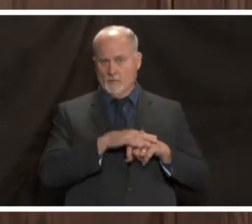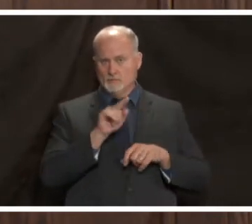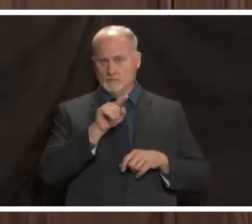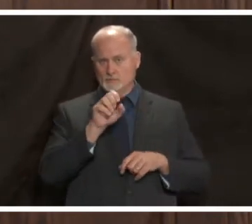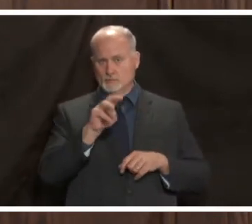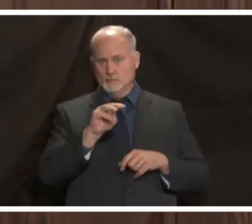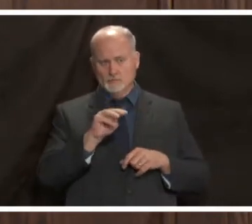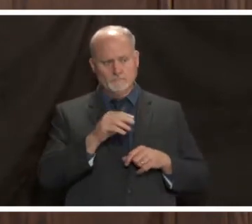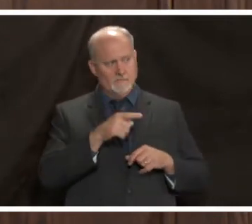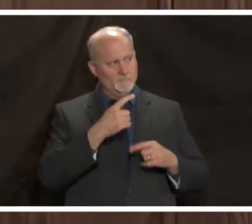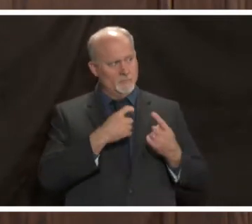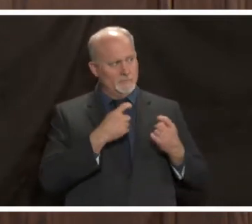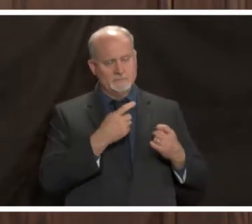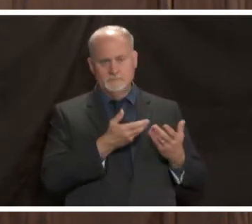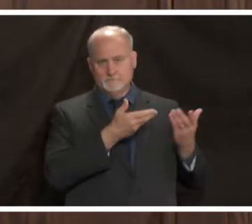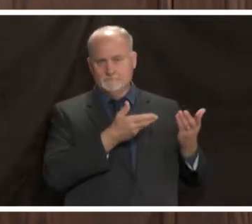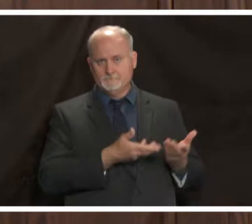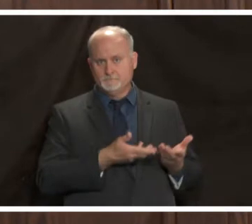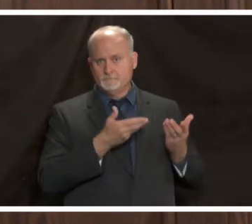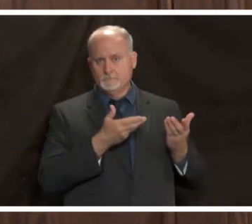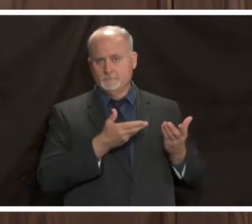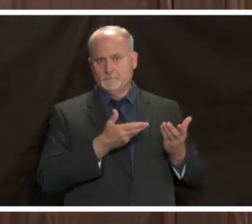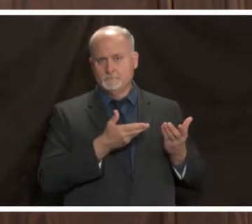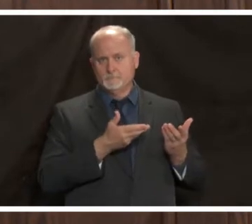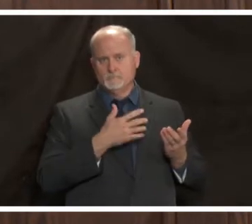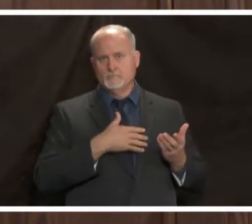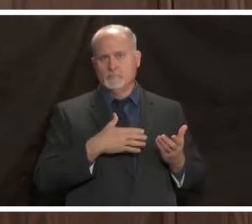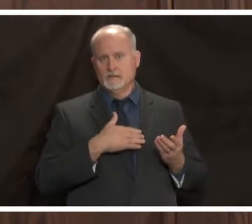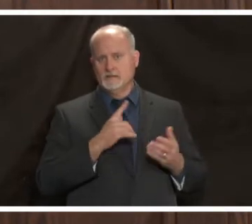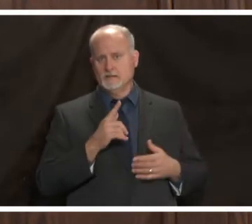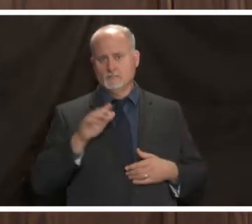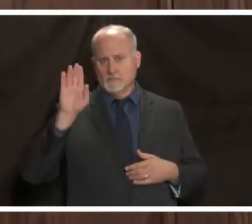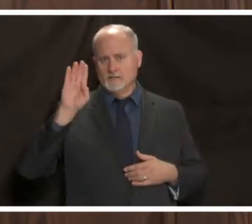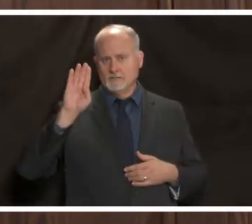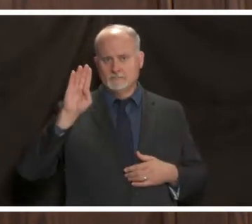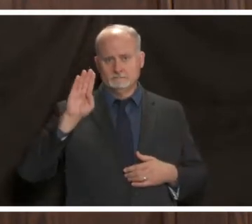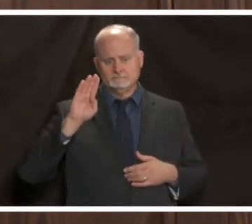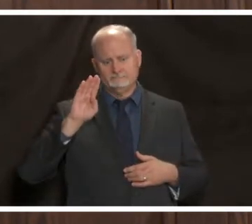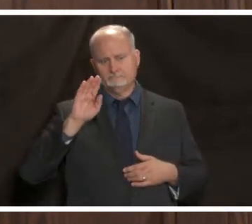if you have a question that you would like to ask please raise your hand the doctors can hear you